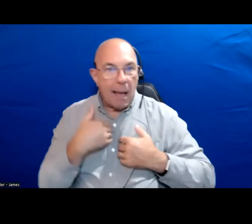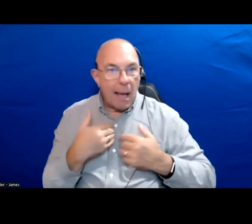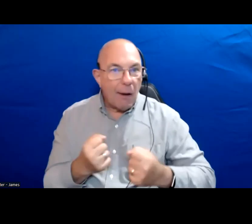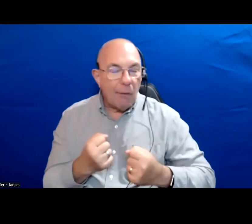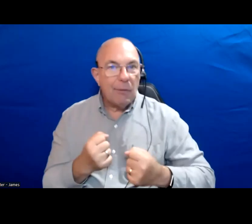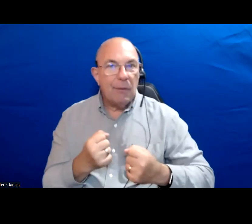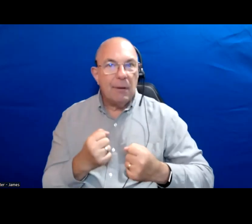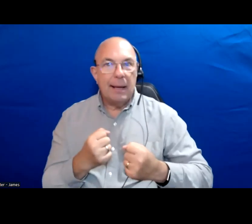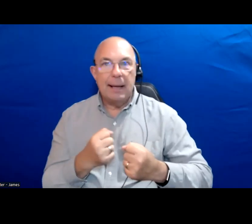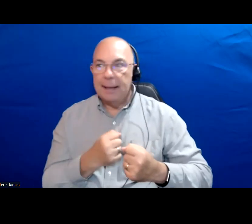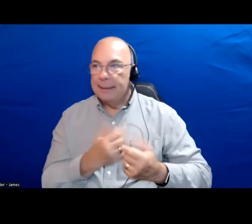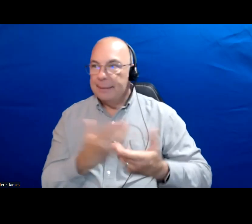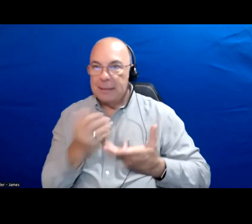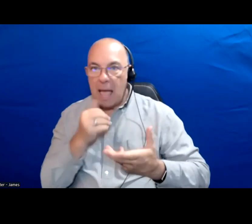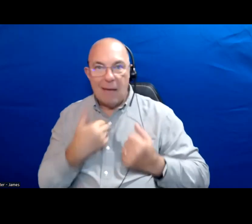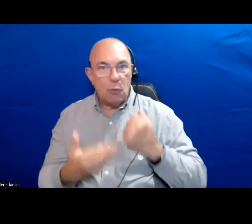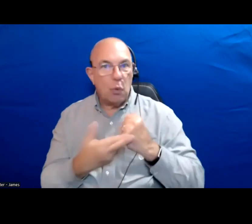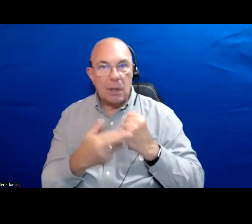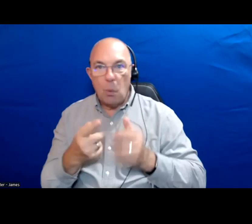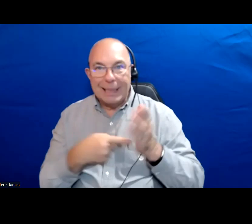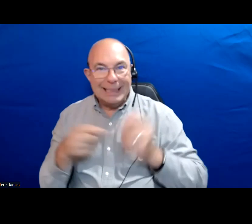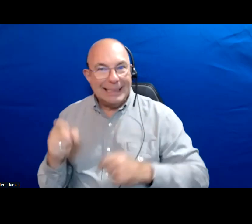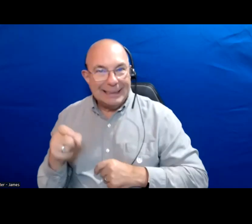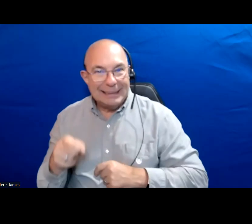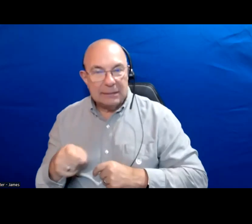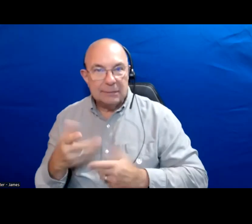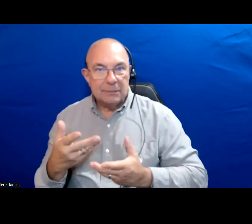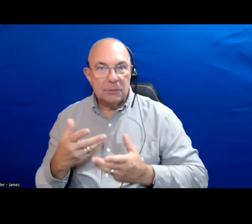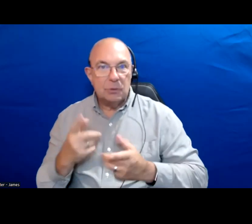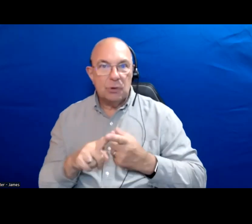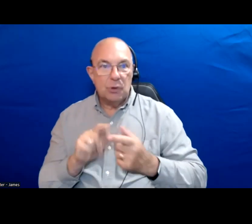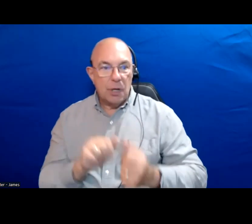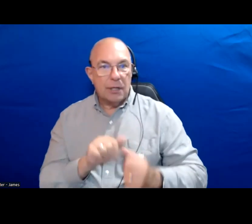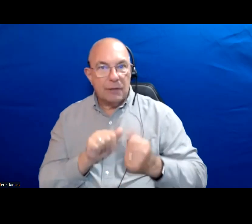And they do not have the resources that they need to confront these crises.